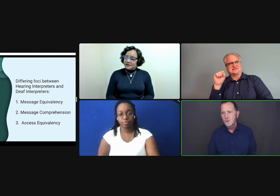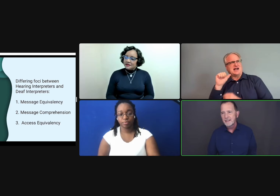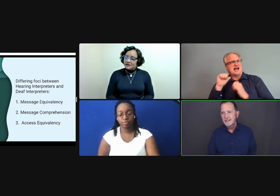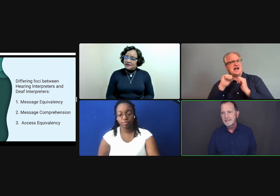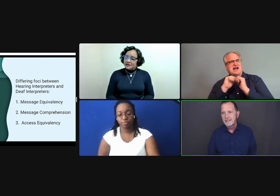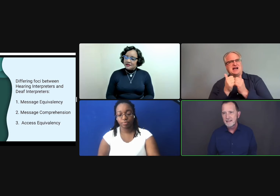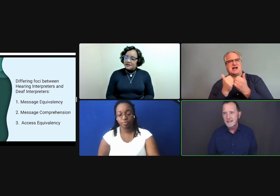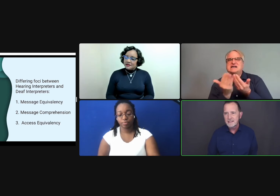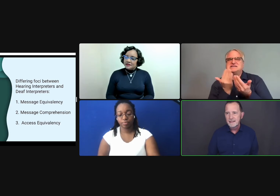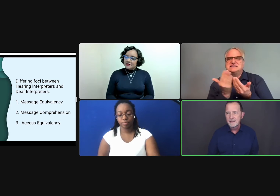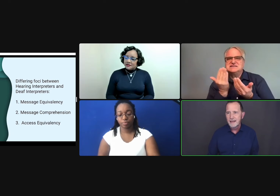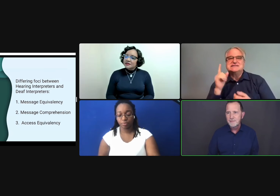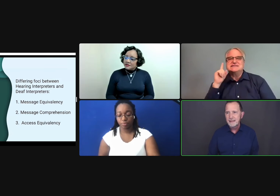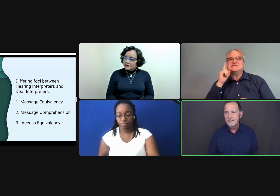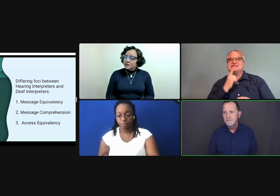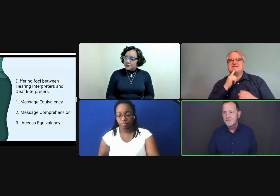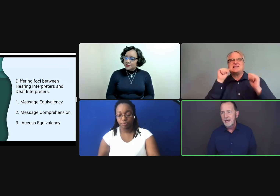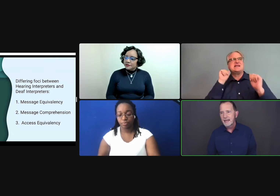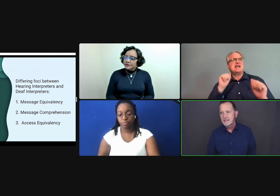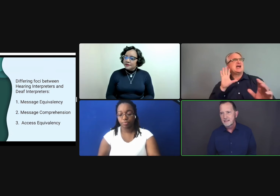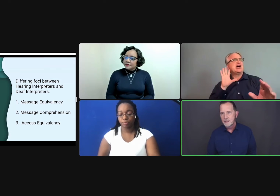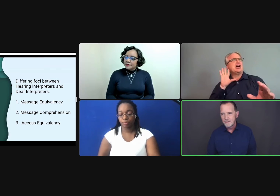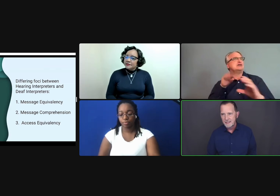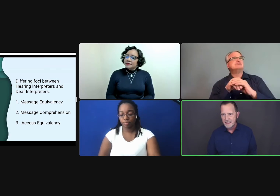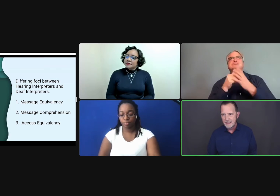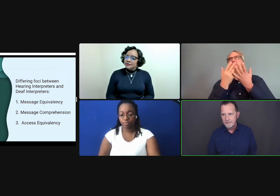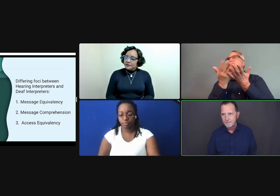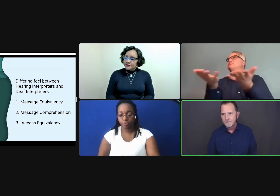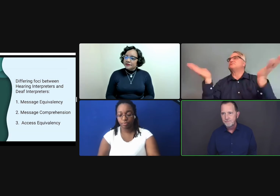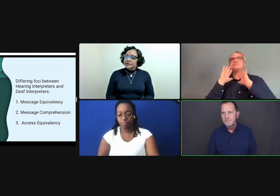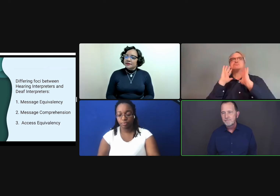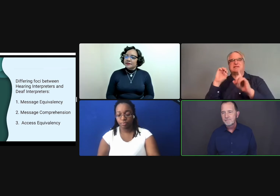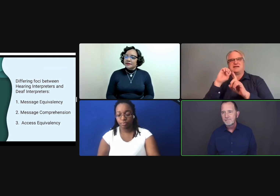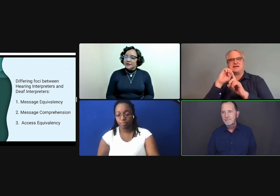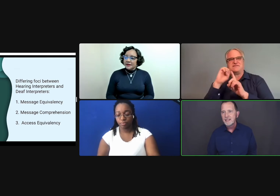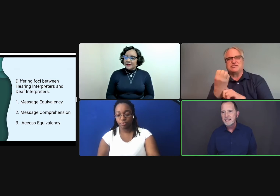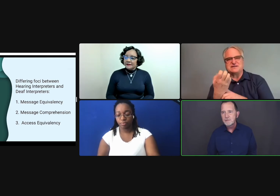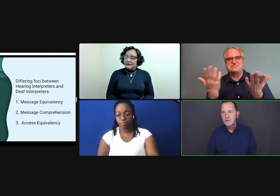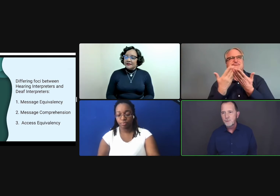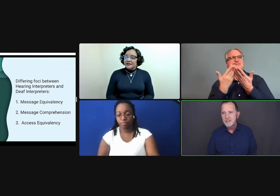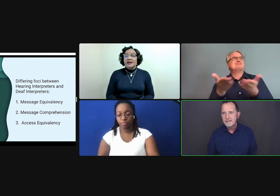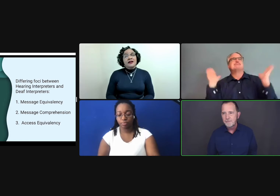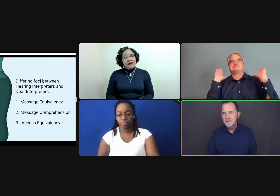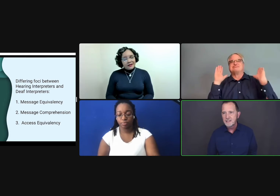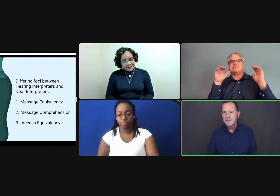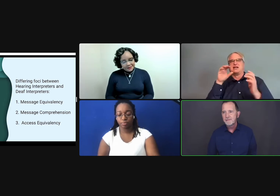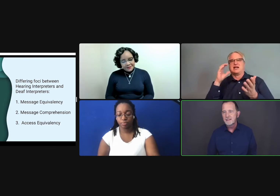which I'd like to discuss, that being access equivalency, the ease with which a deaf participant feels